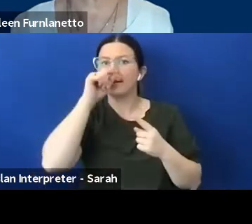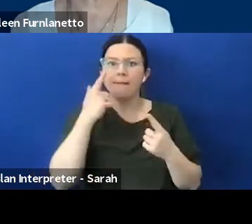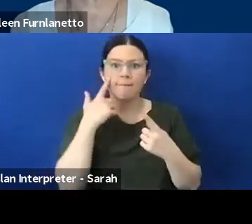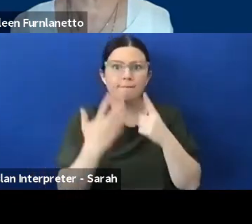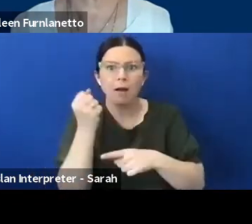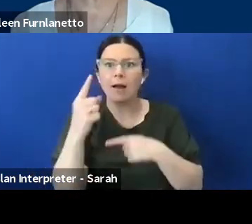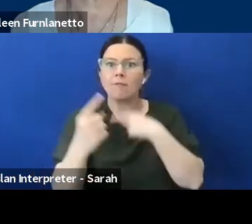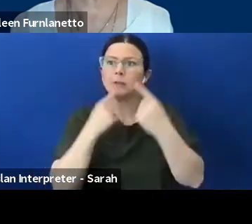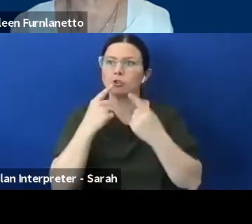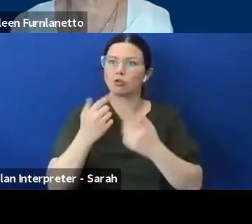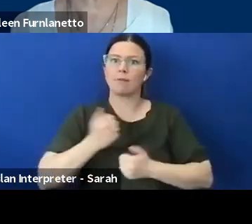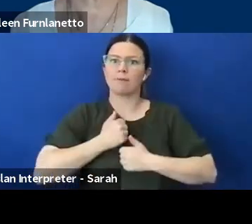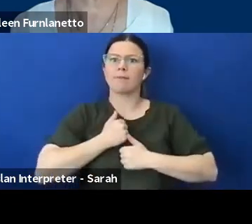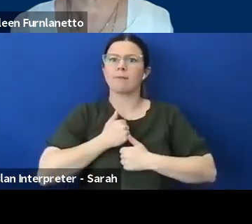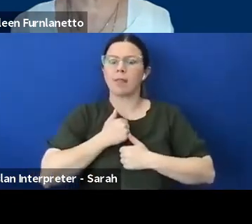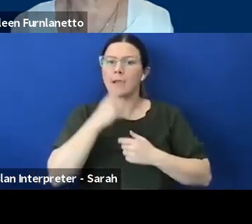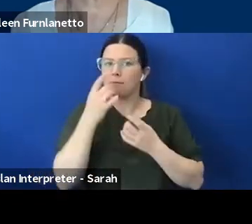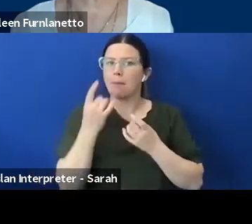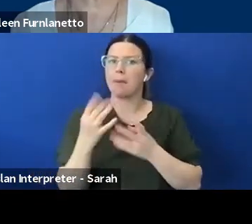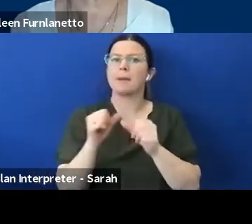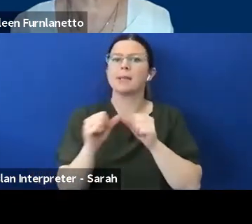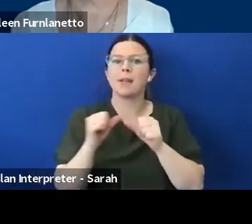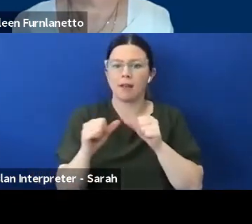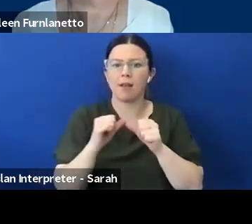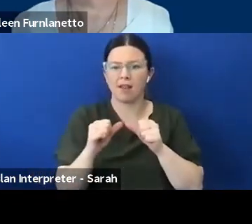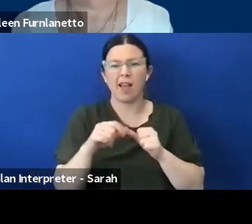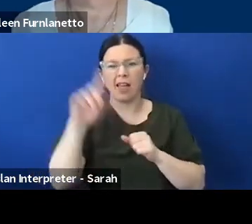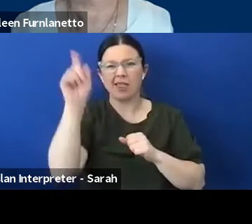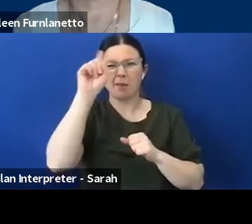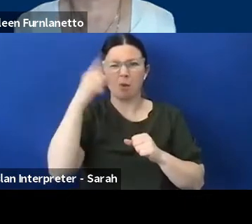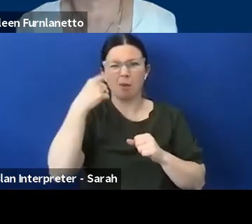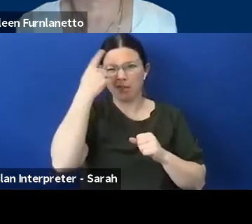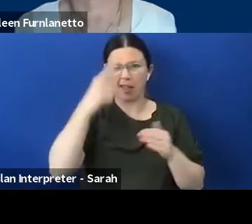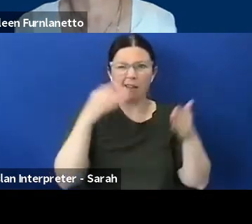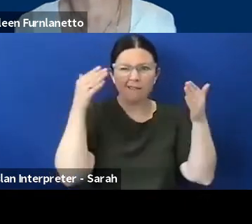I feel like at the moment there's a lot of focus in the recovery from emergencies so you have a